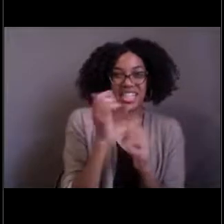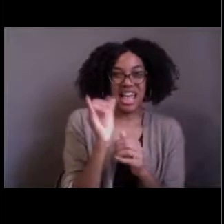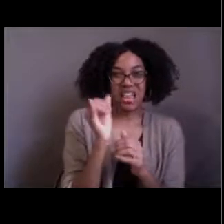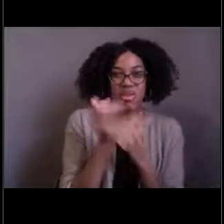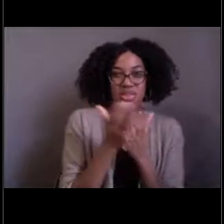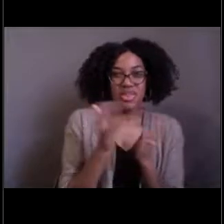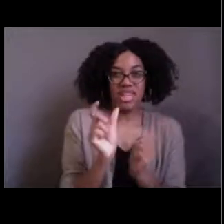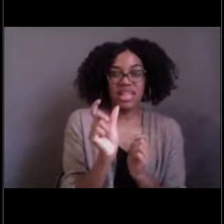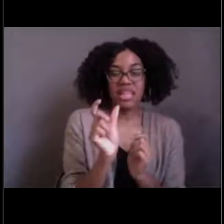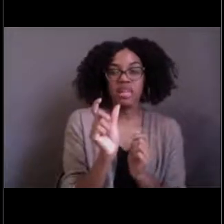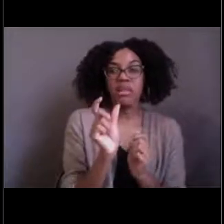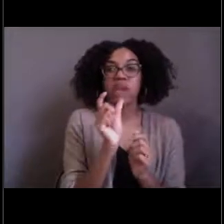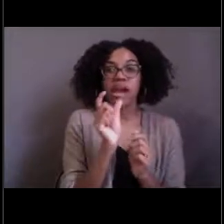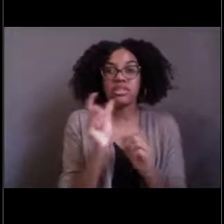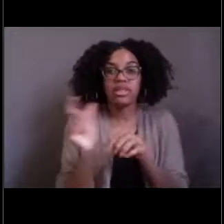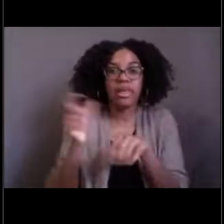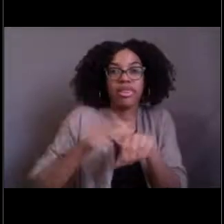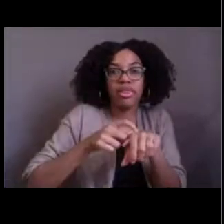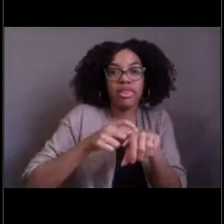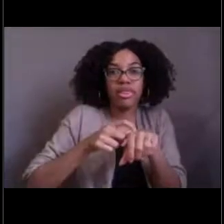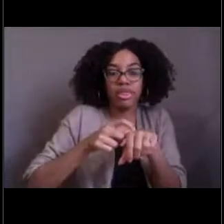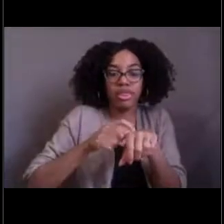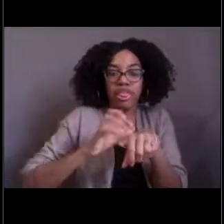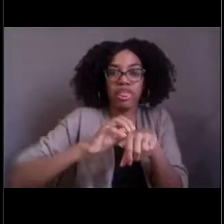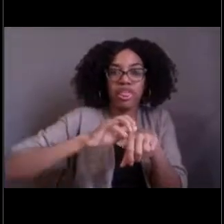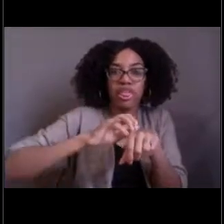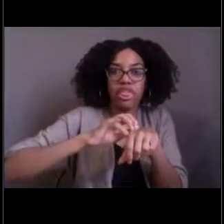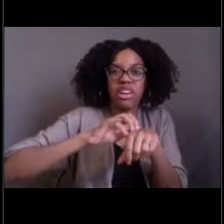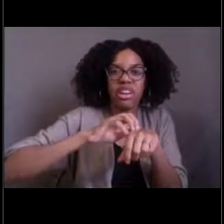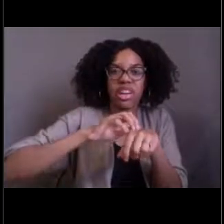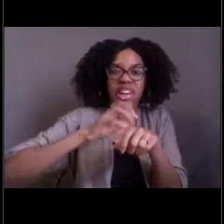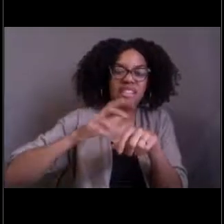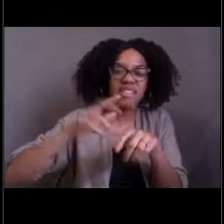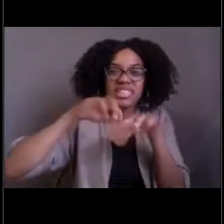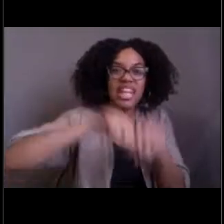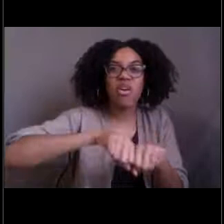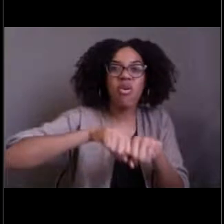but also just the idea that a parasite would join the shrimp